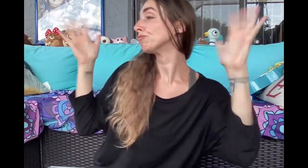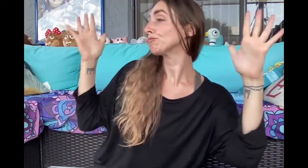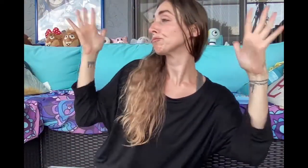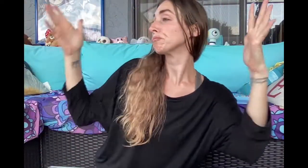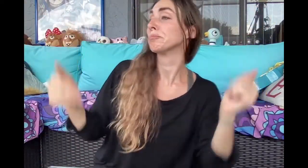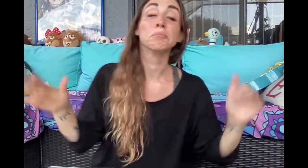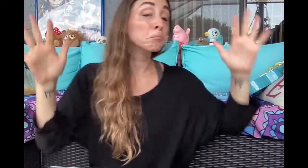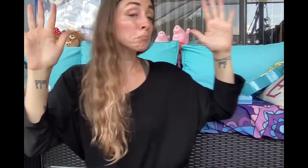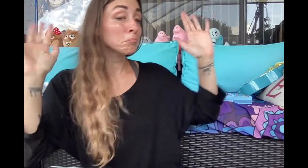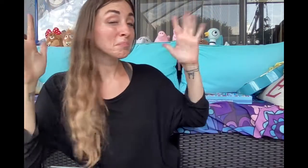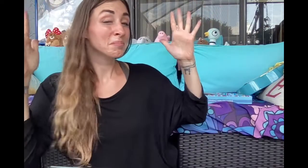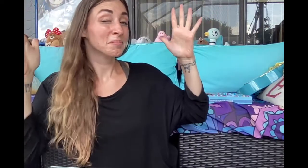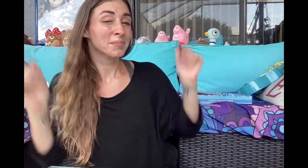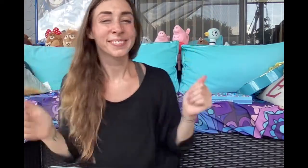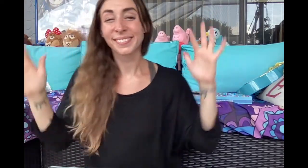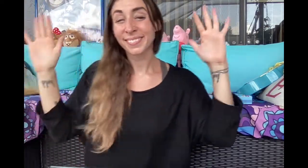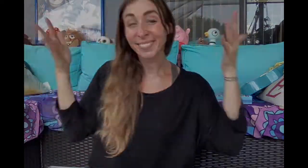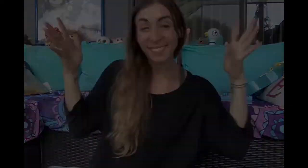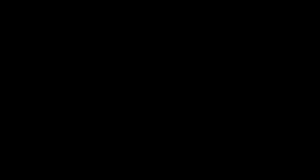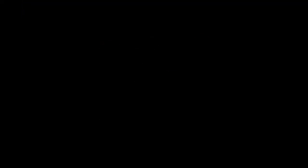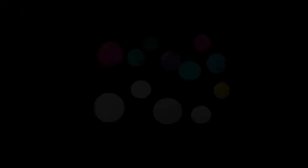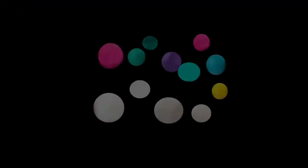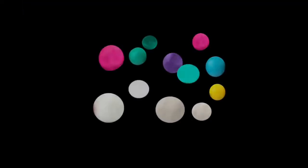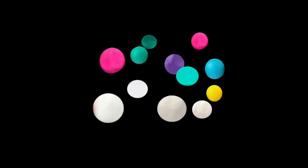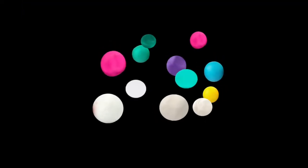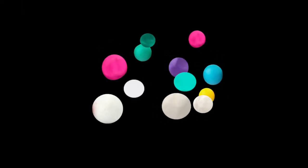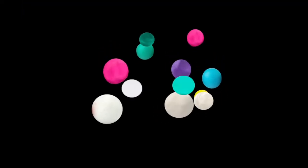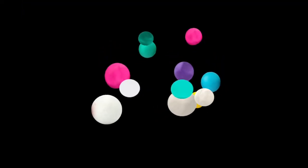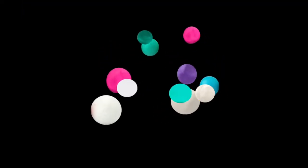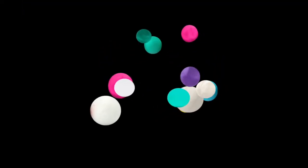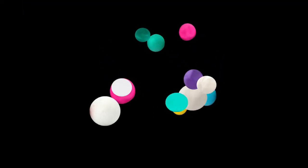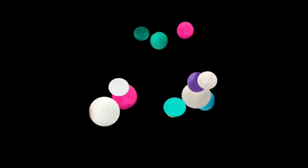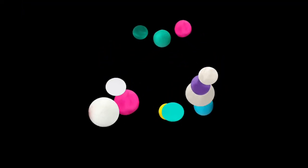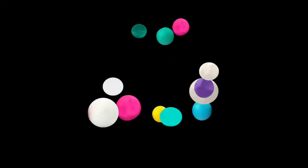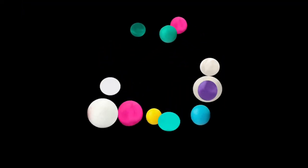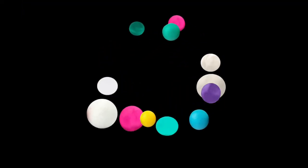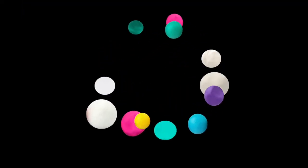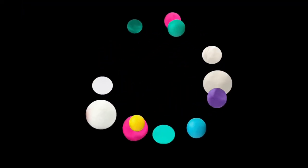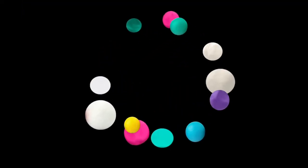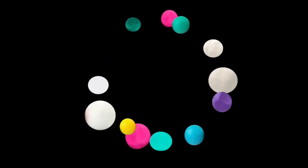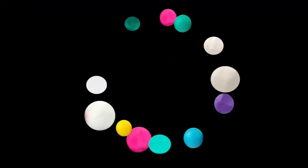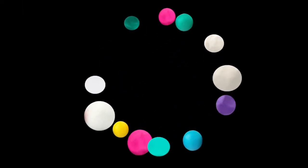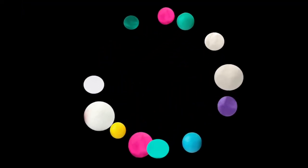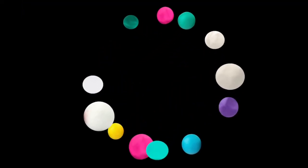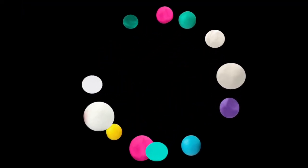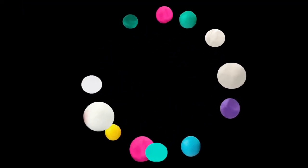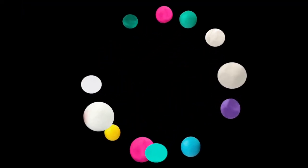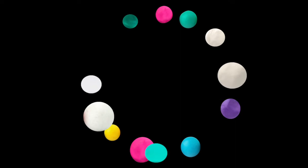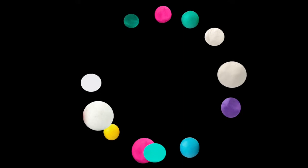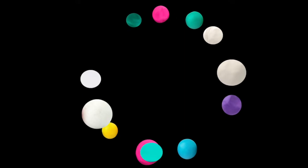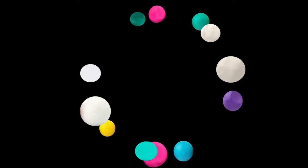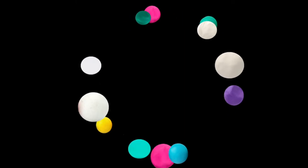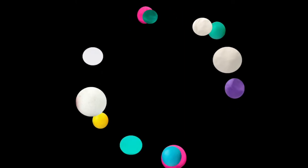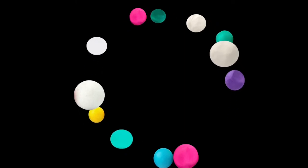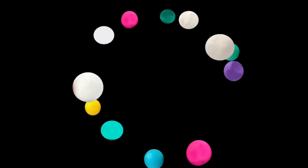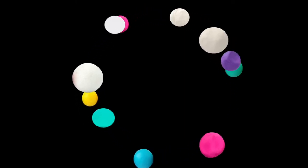Hooray hooray hooray